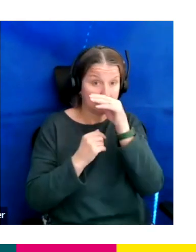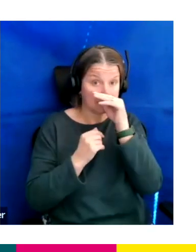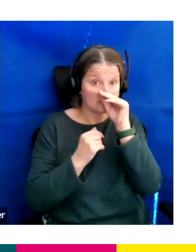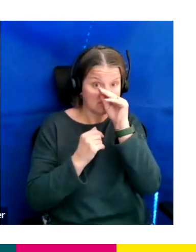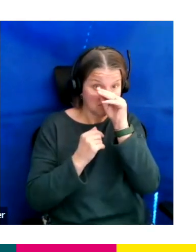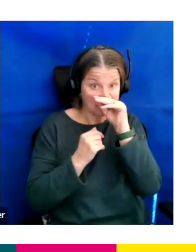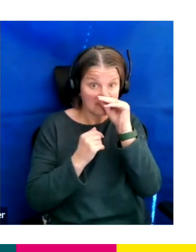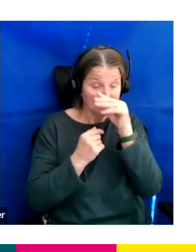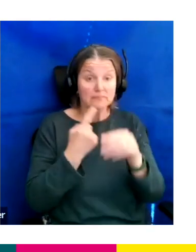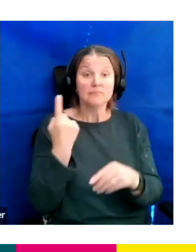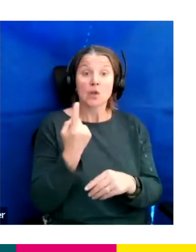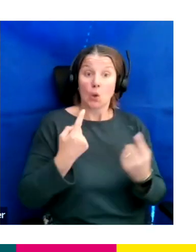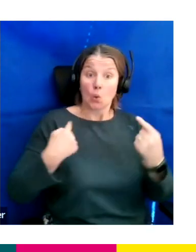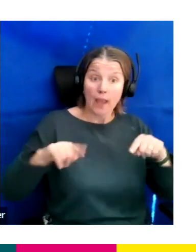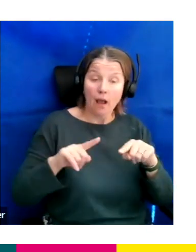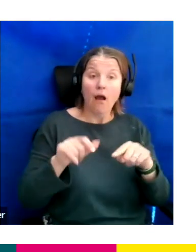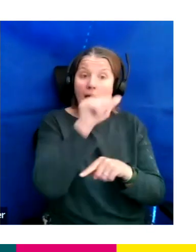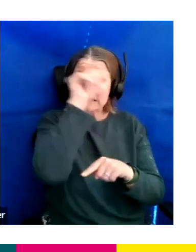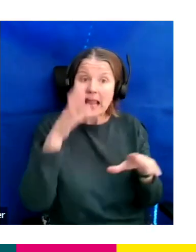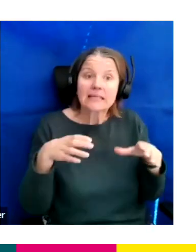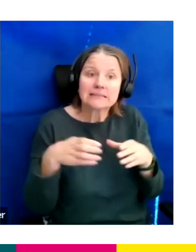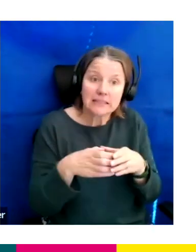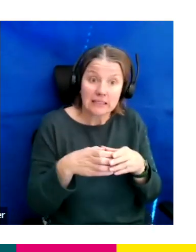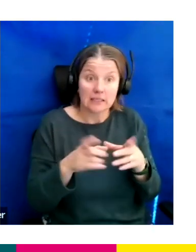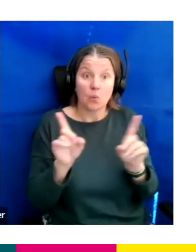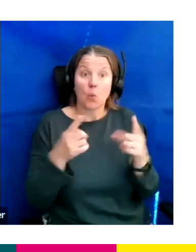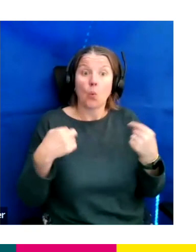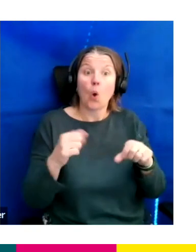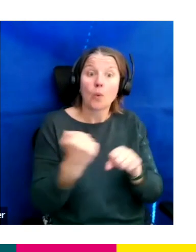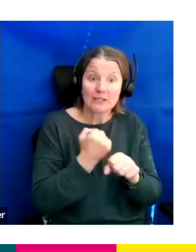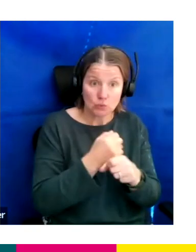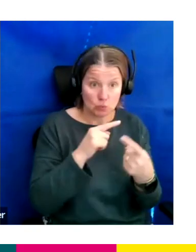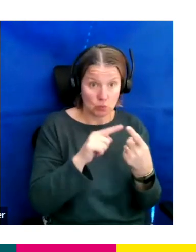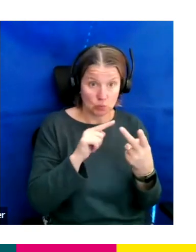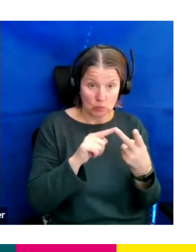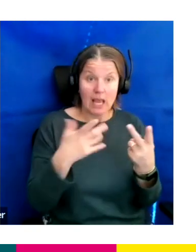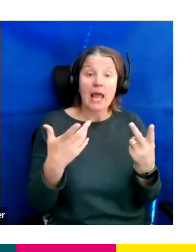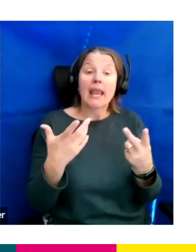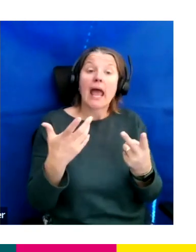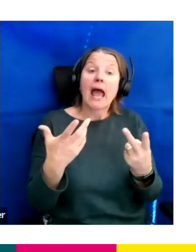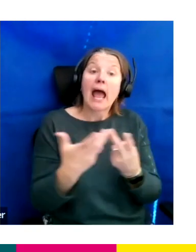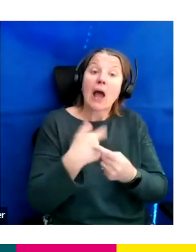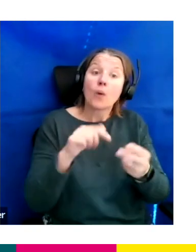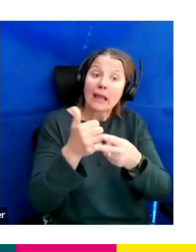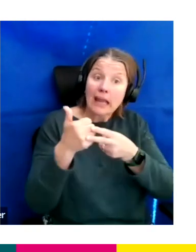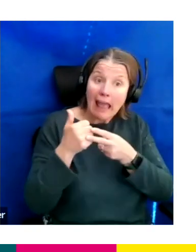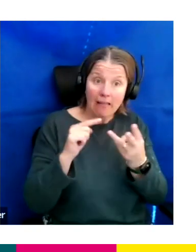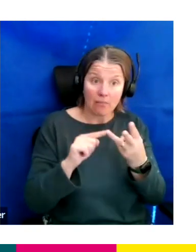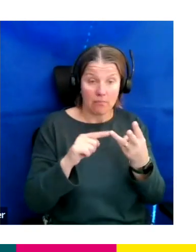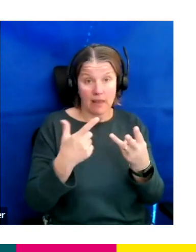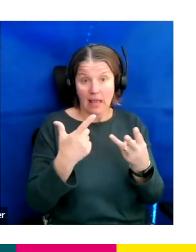a talent team do and how we can help you and how we can work together and introduce you